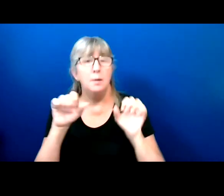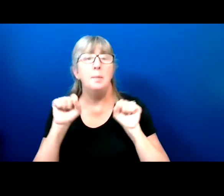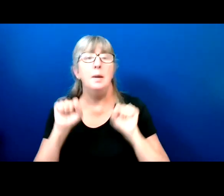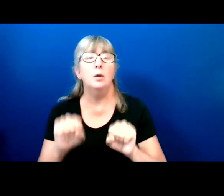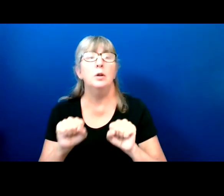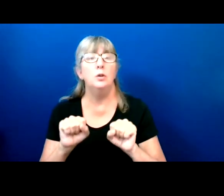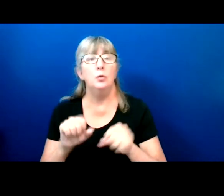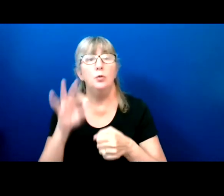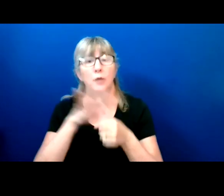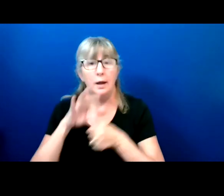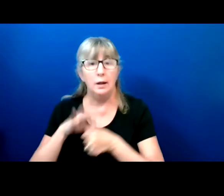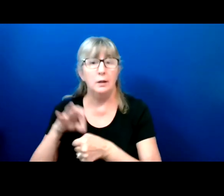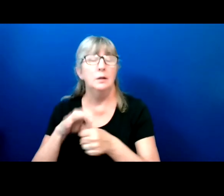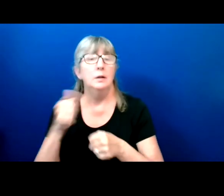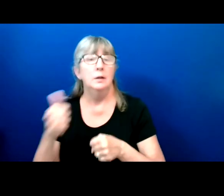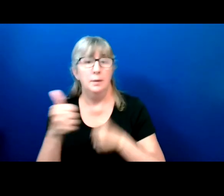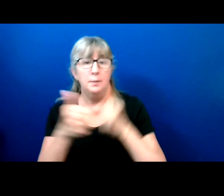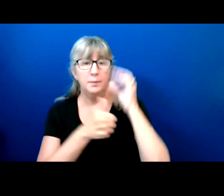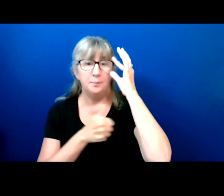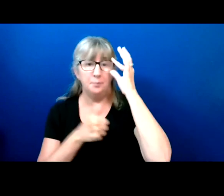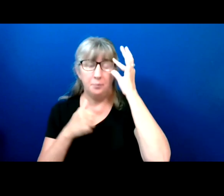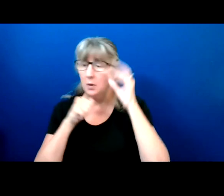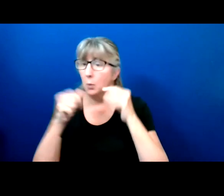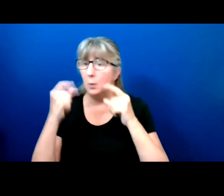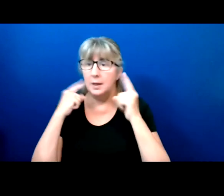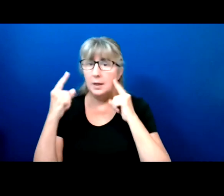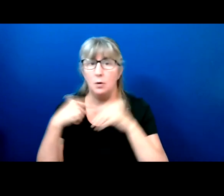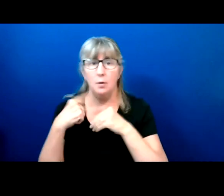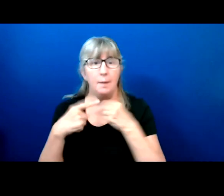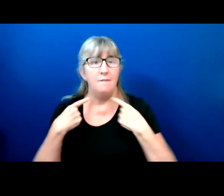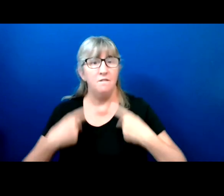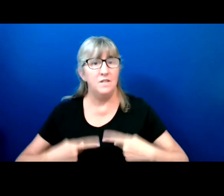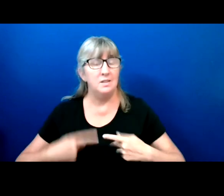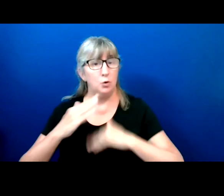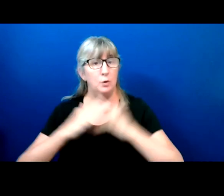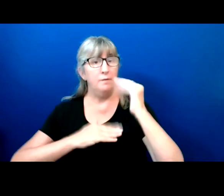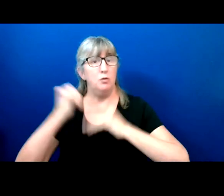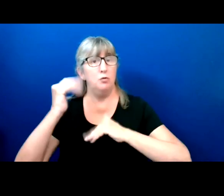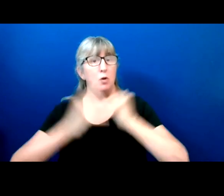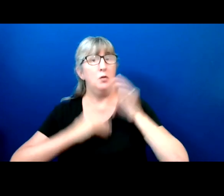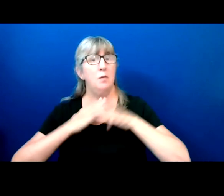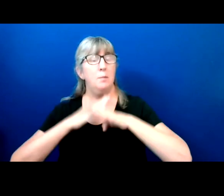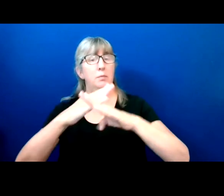We didn't hear things about physical infrastructure that all of which prevent people from getting to the polls.